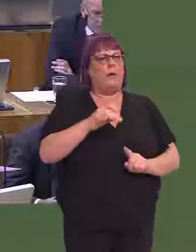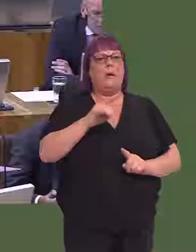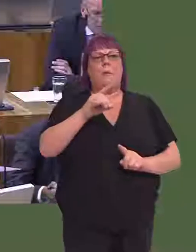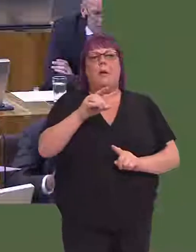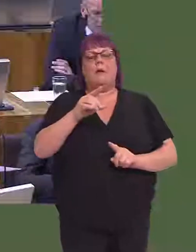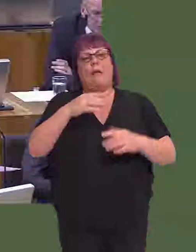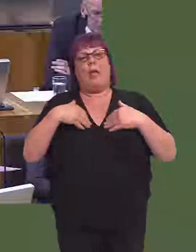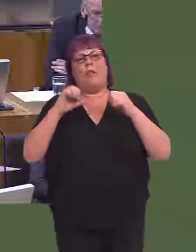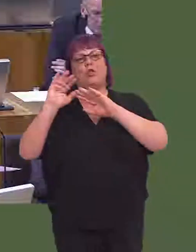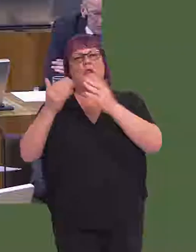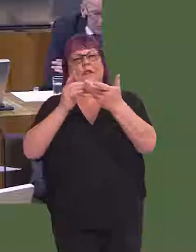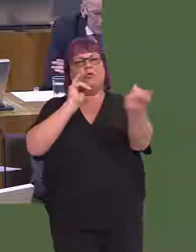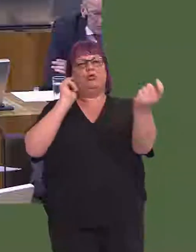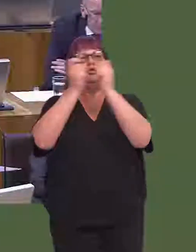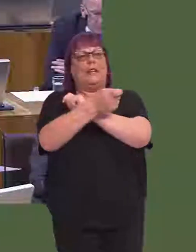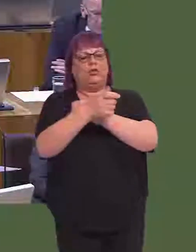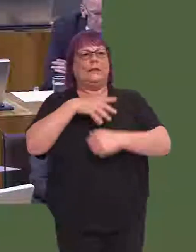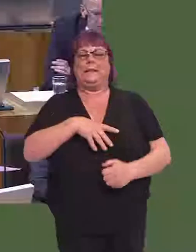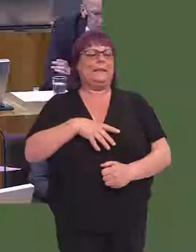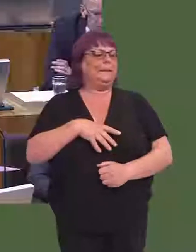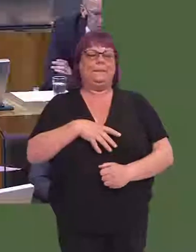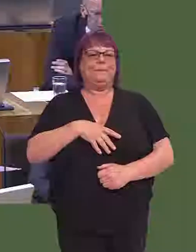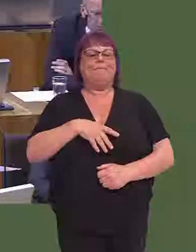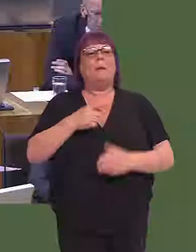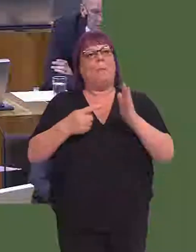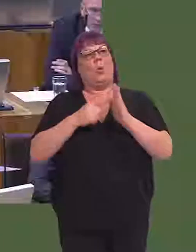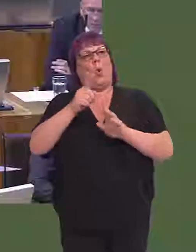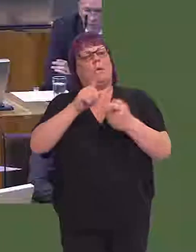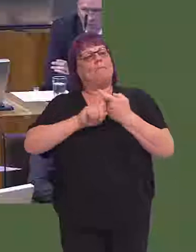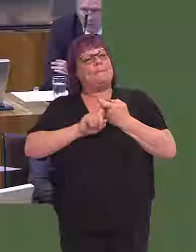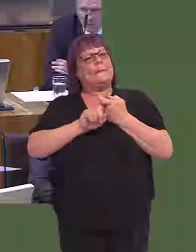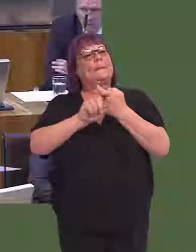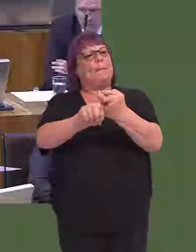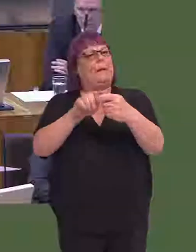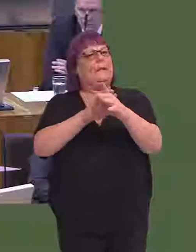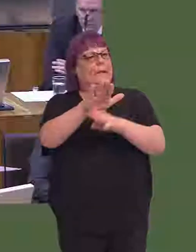another reorganisation of the health service in the north of Wales would be the answer. I think stability is crucial for the next few years.